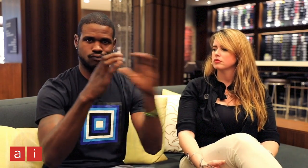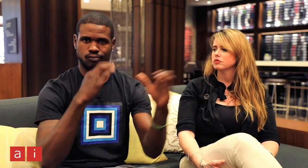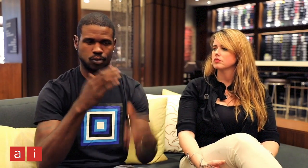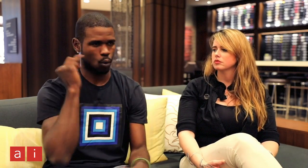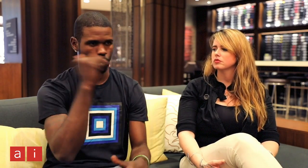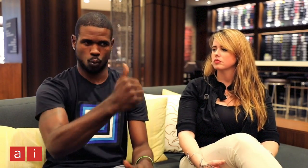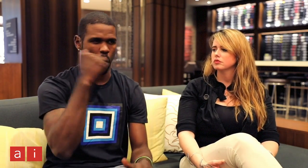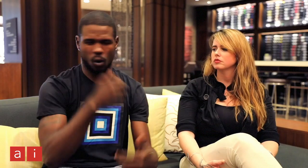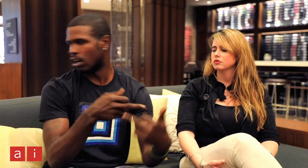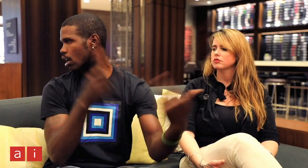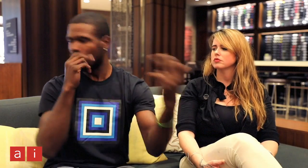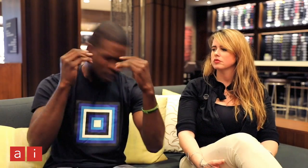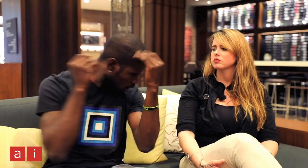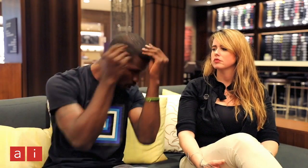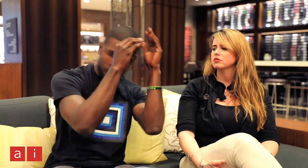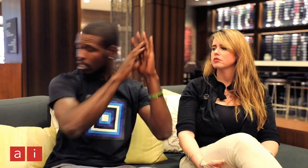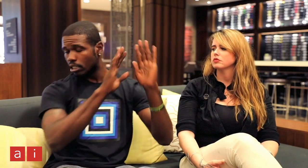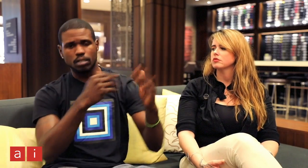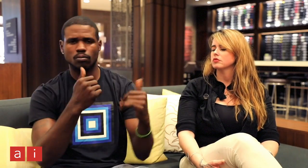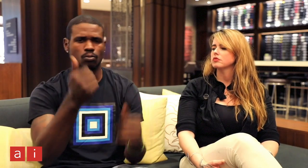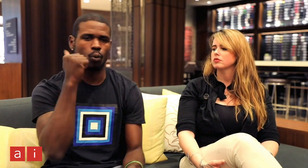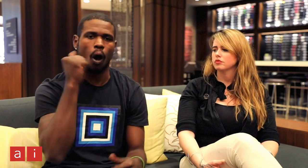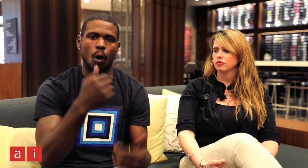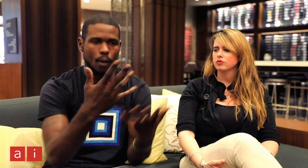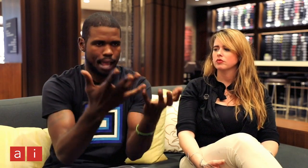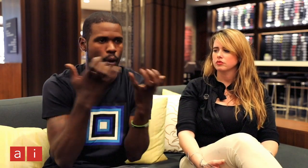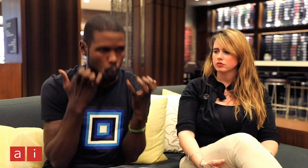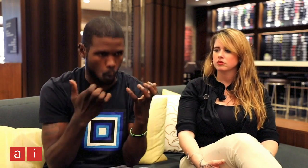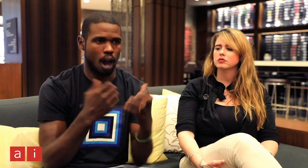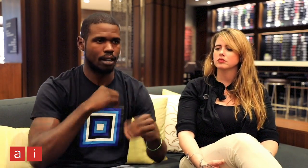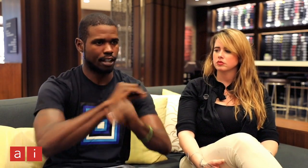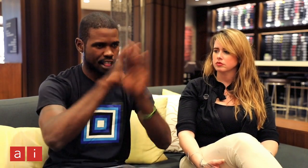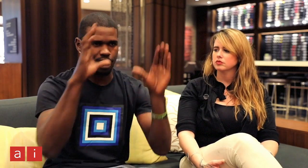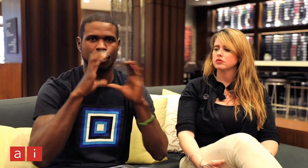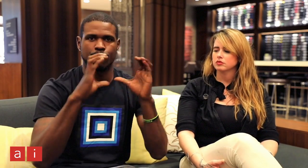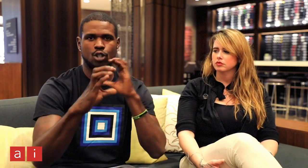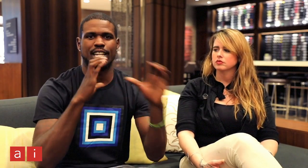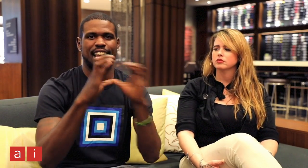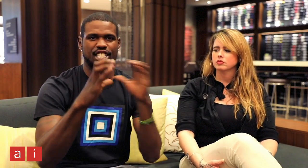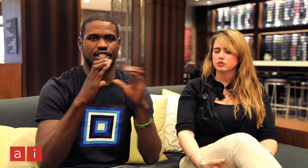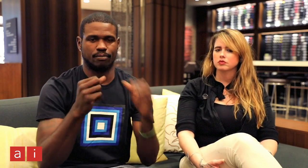They won't escalate physically and thrash around if given the chance to communicate with sign. Again, they truly want clear communication,